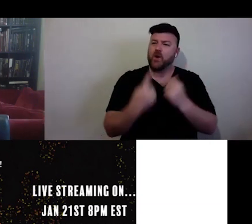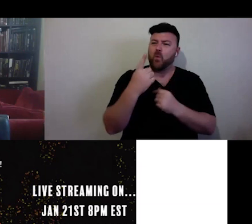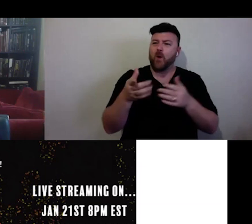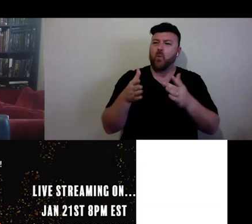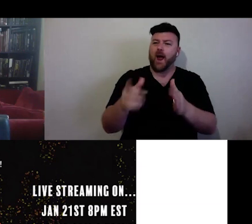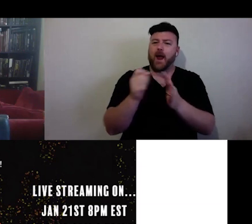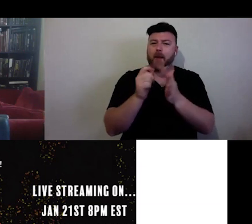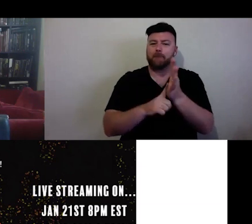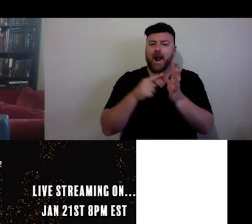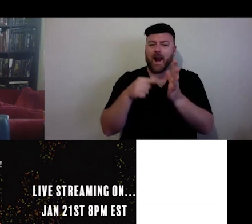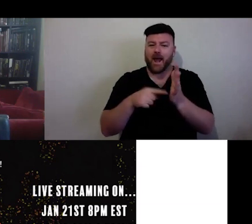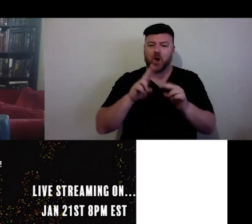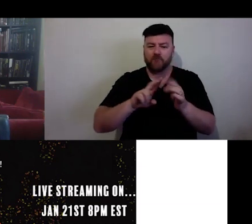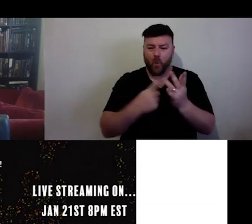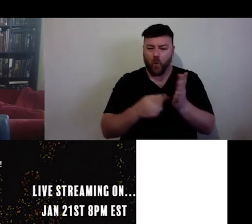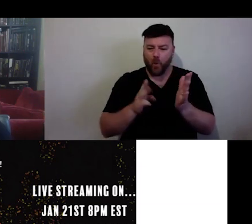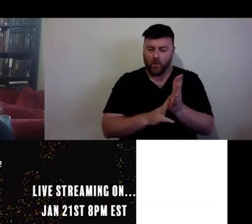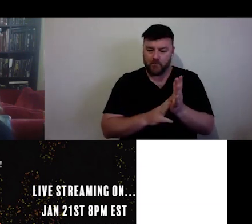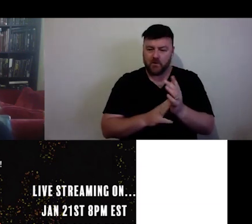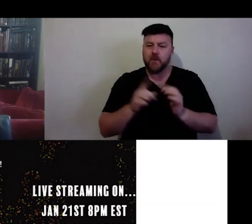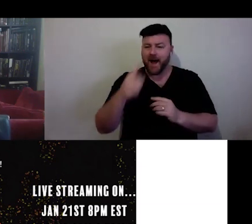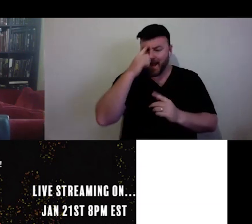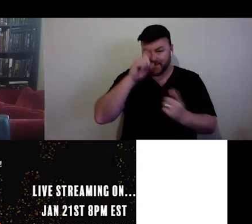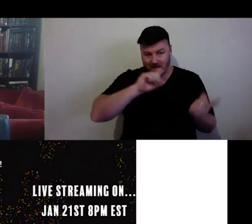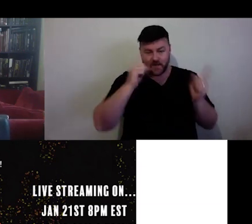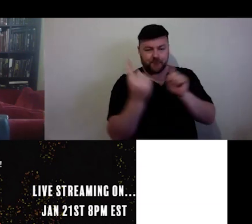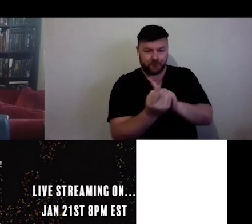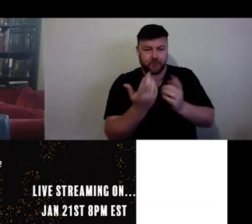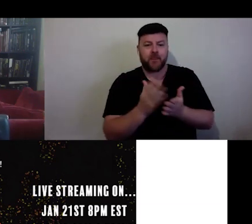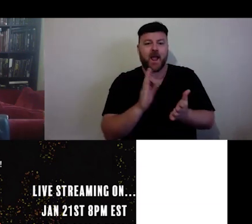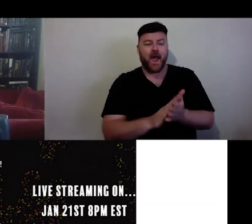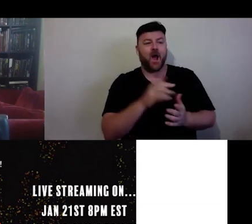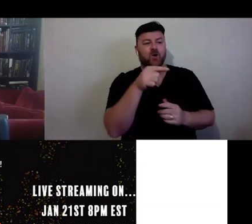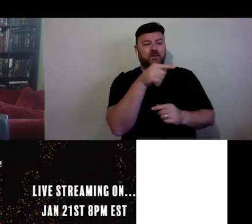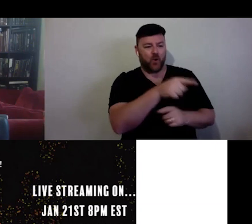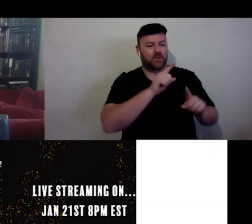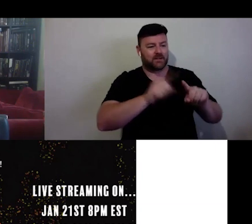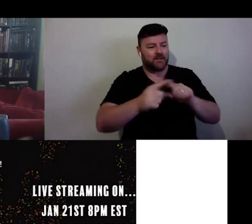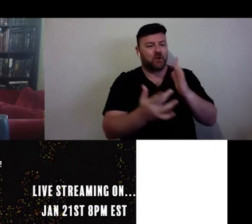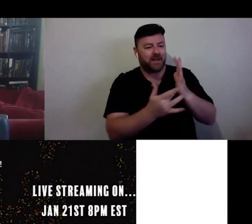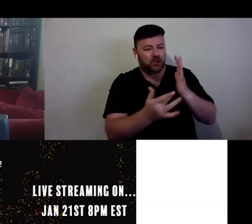different platforms can fulfil at playful creative process - joy, authenticity, our vision."